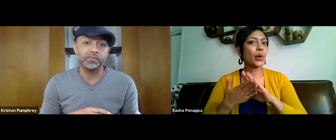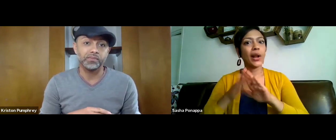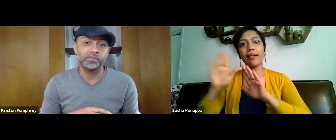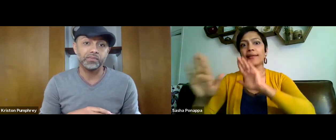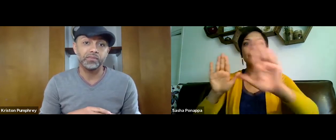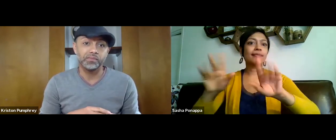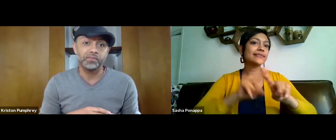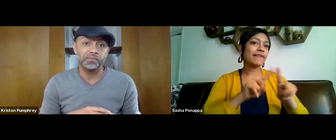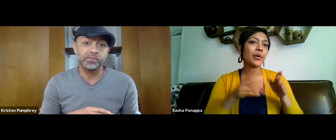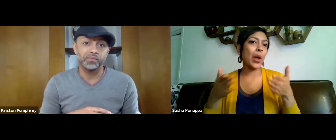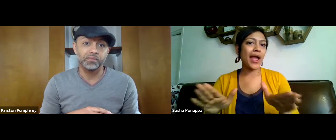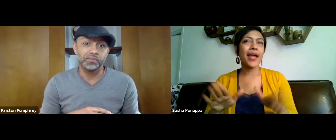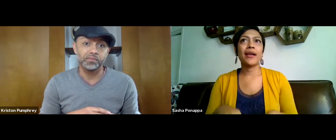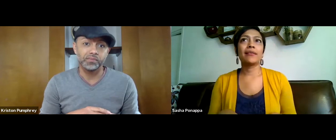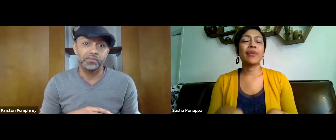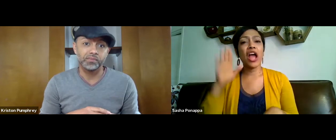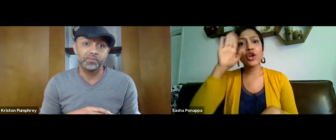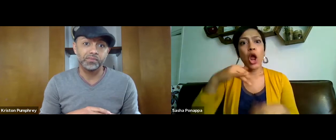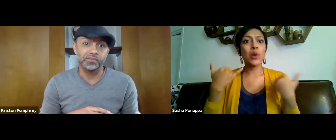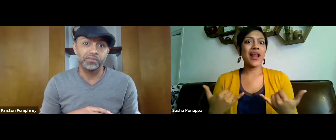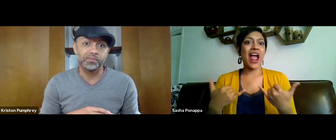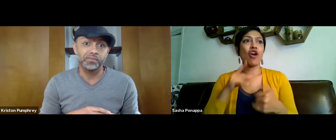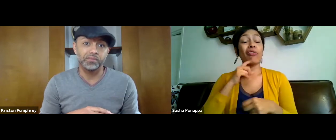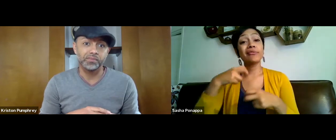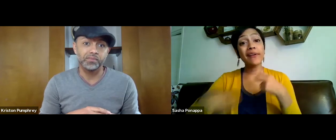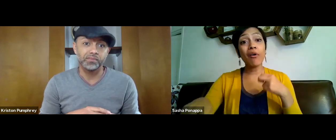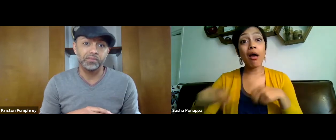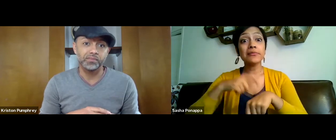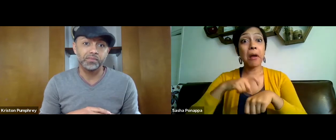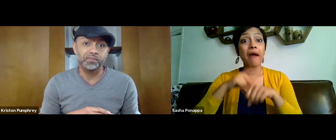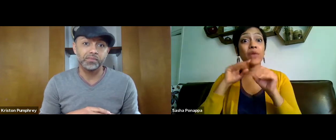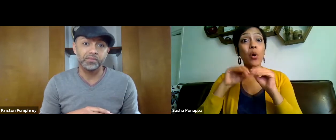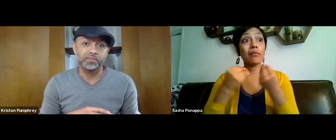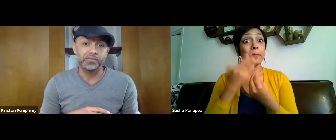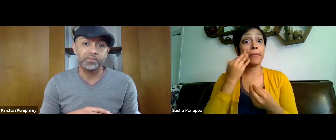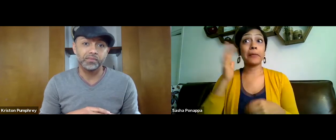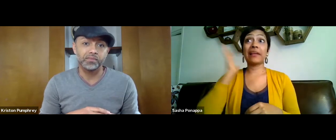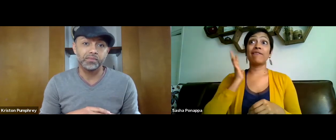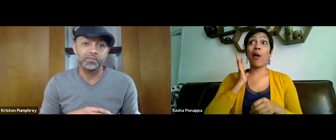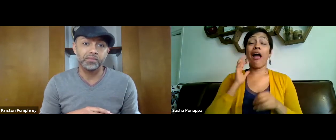to partner, get together to help our community and help in any way they can. I know right now, it's a difficult time.